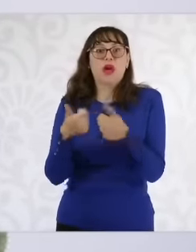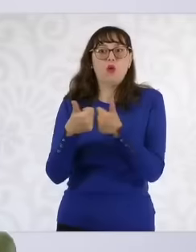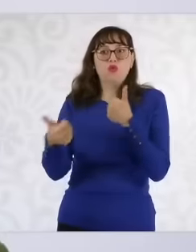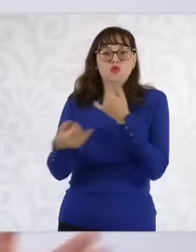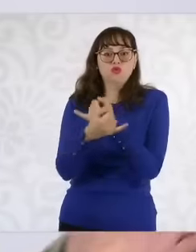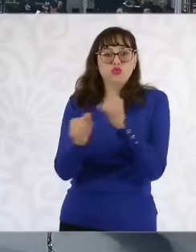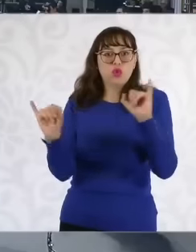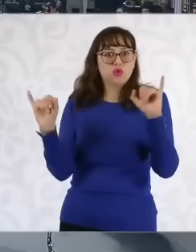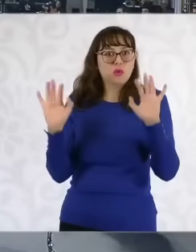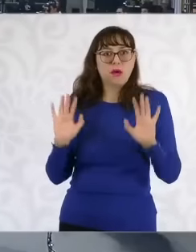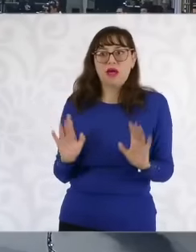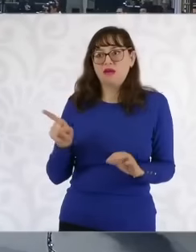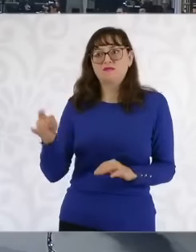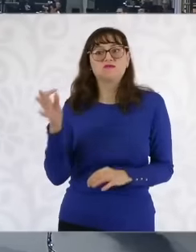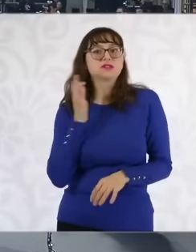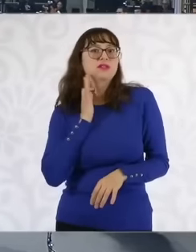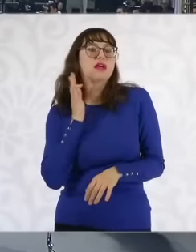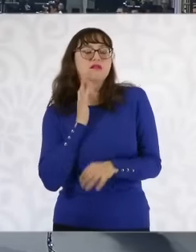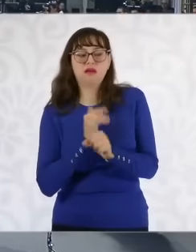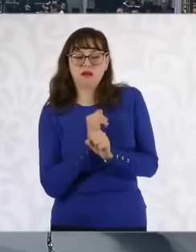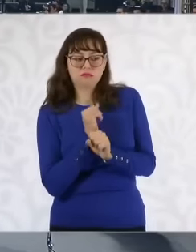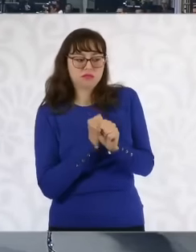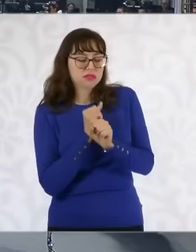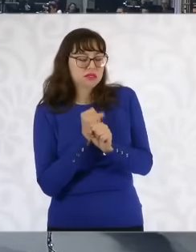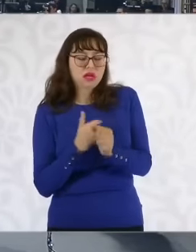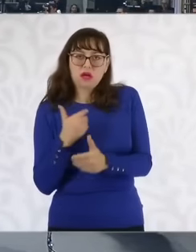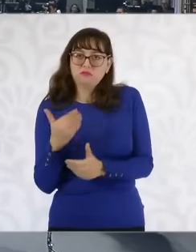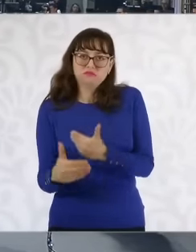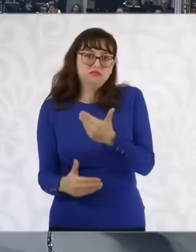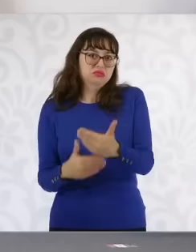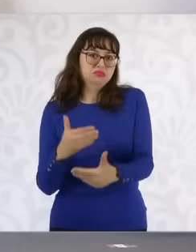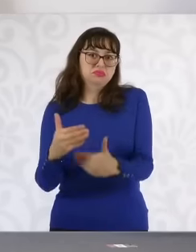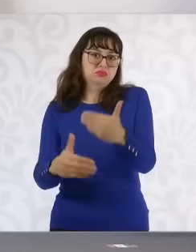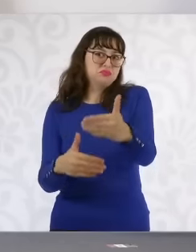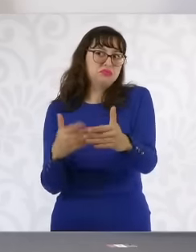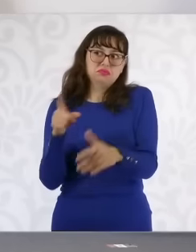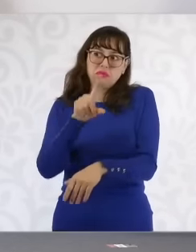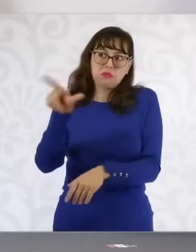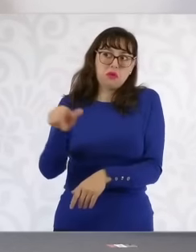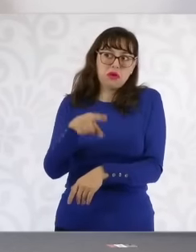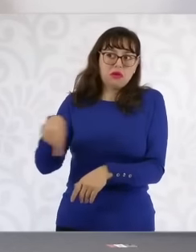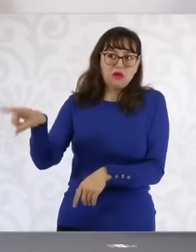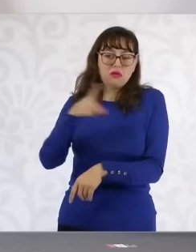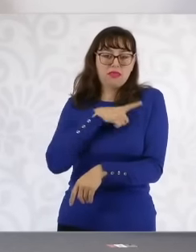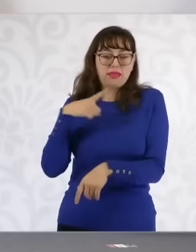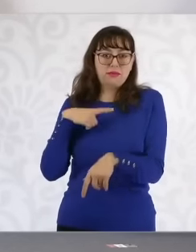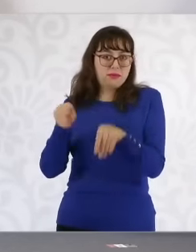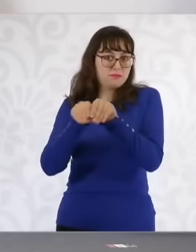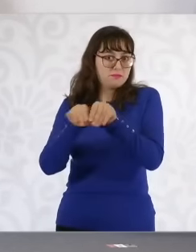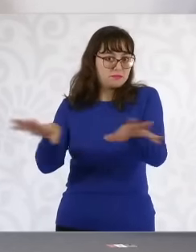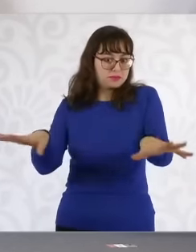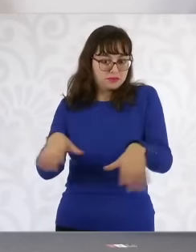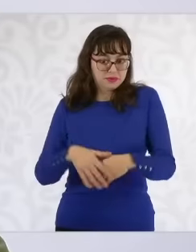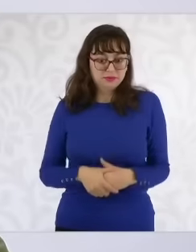similar to what the prosecutor just said and and and and that is the point now, systematically, no. Human Rights are